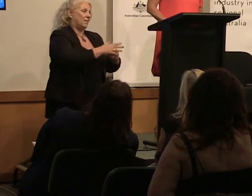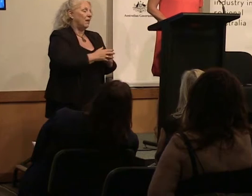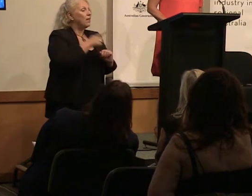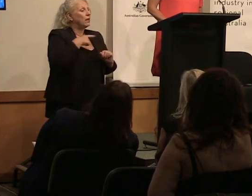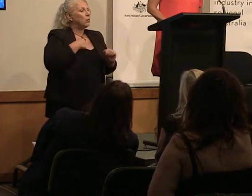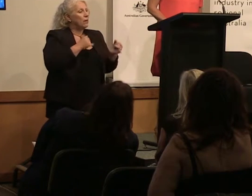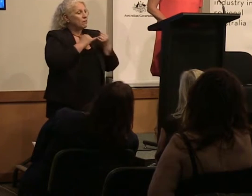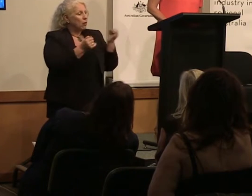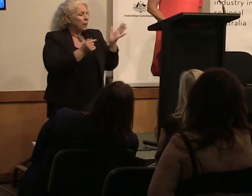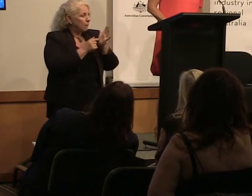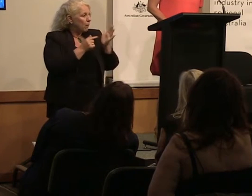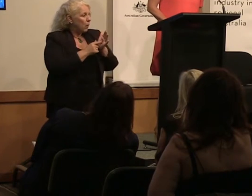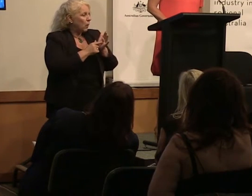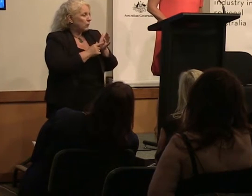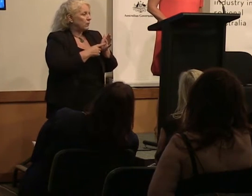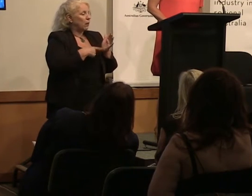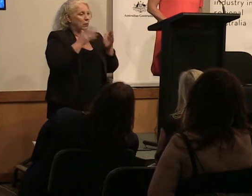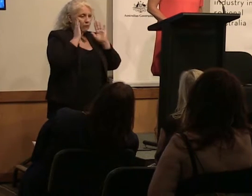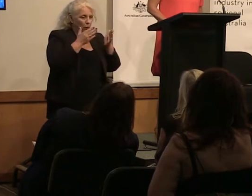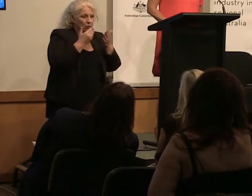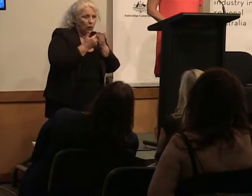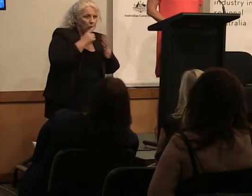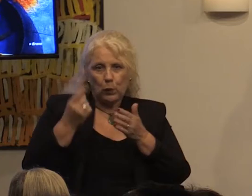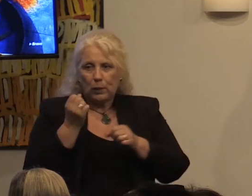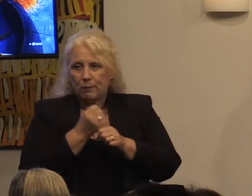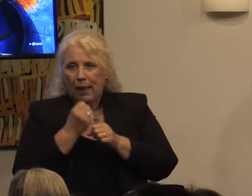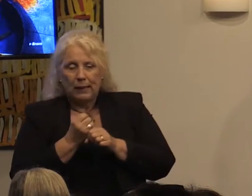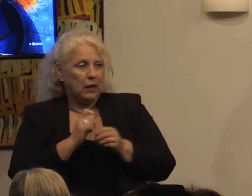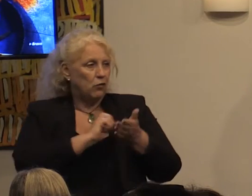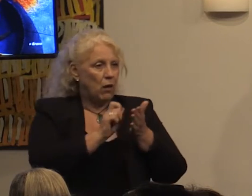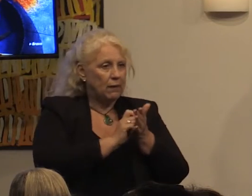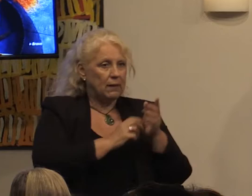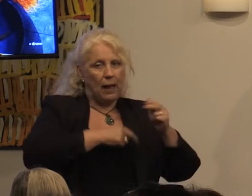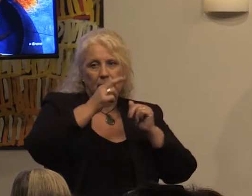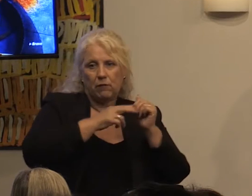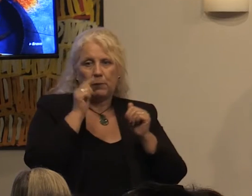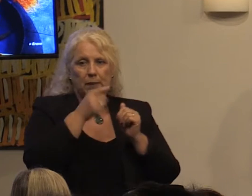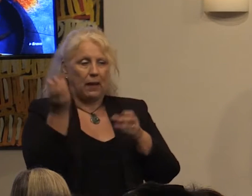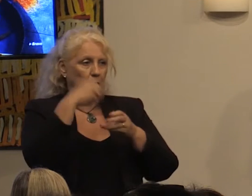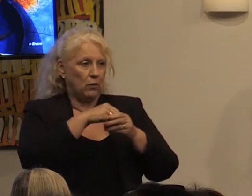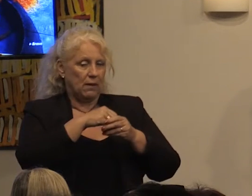that we focus on who is making and writing and developing that content.